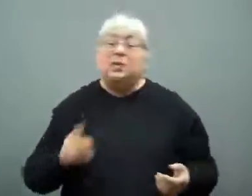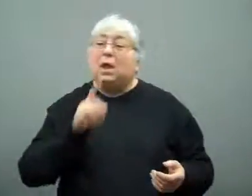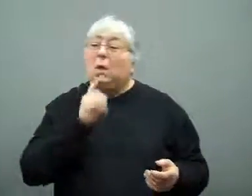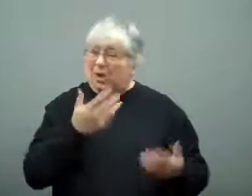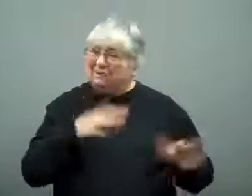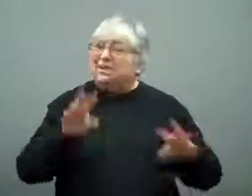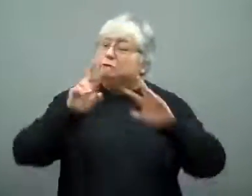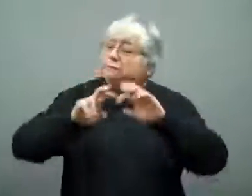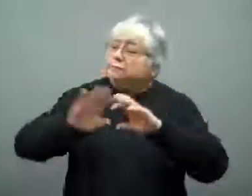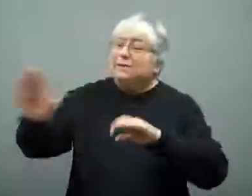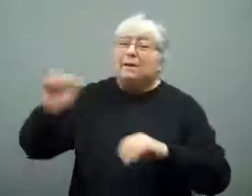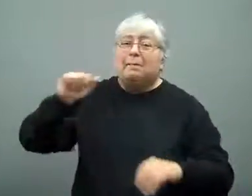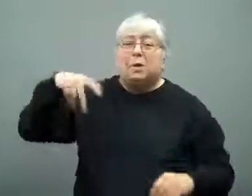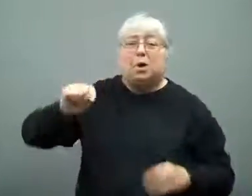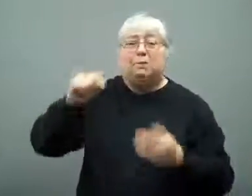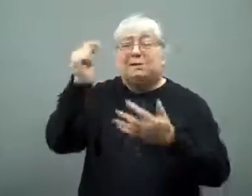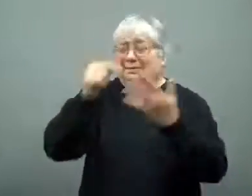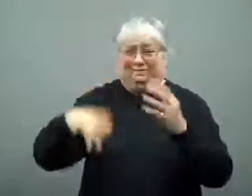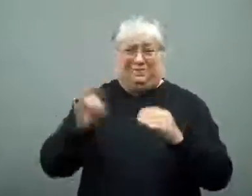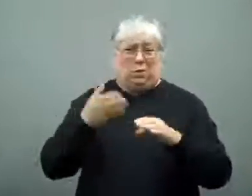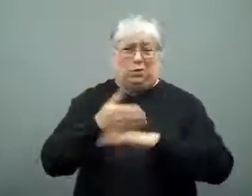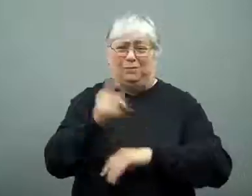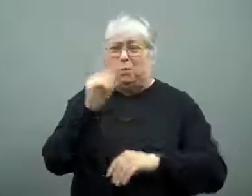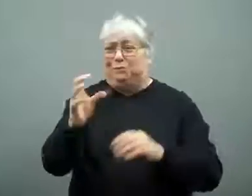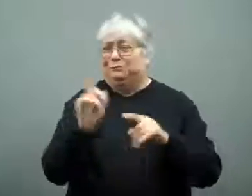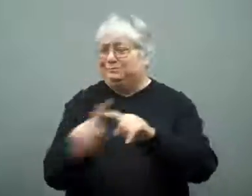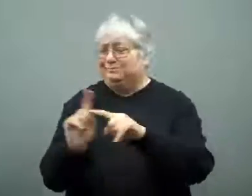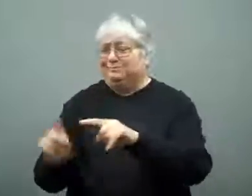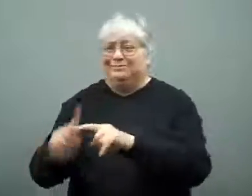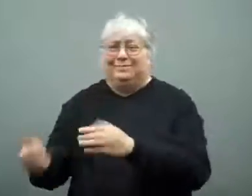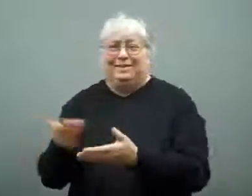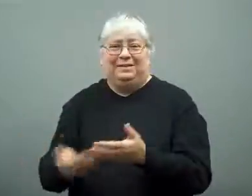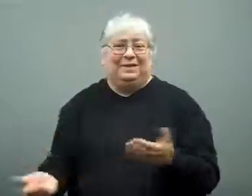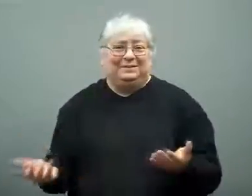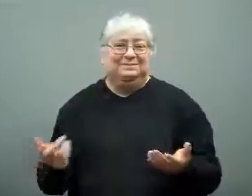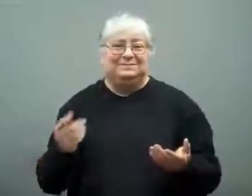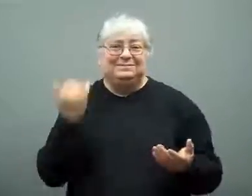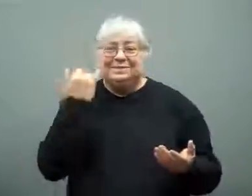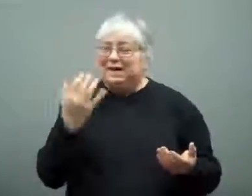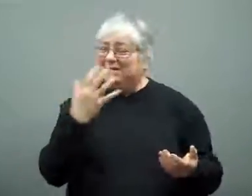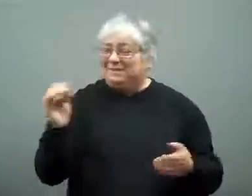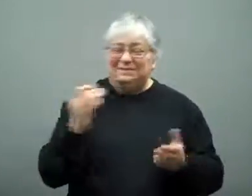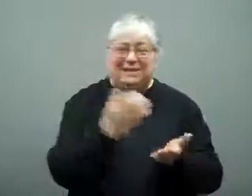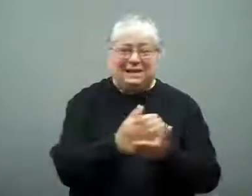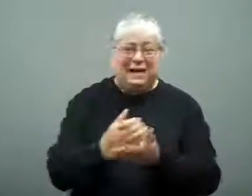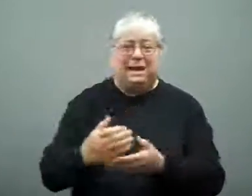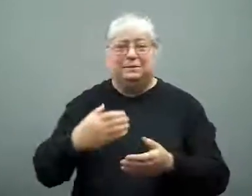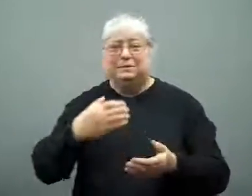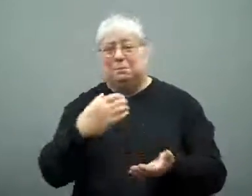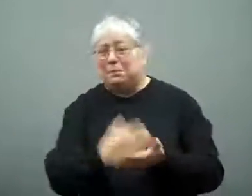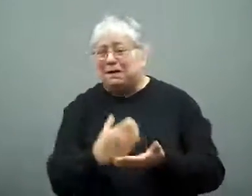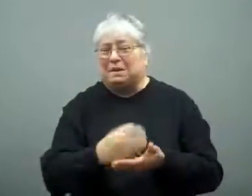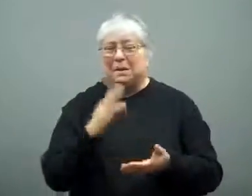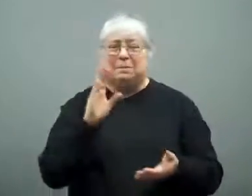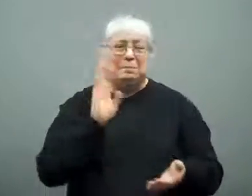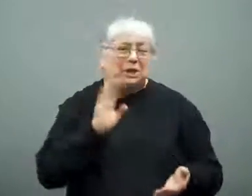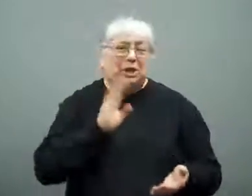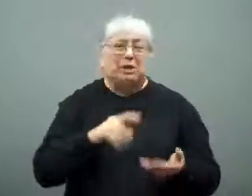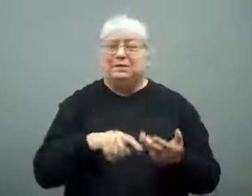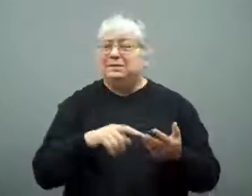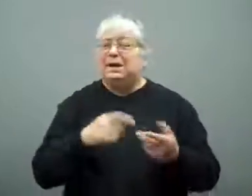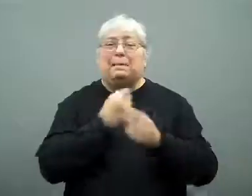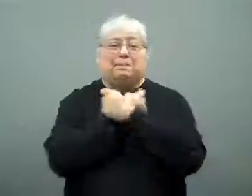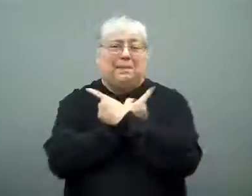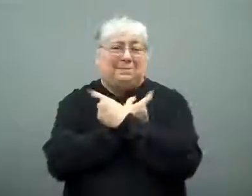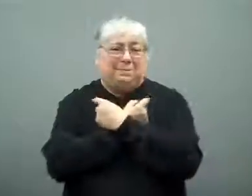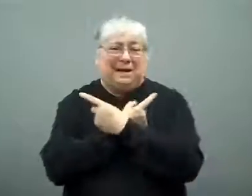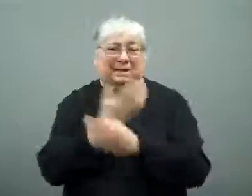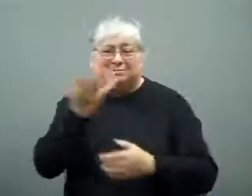Over 100 pieces of evidence were found in his apartment.